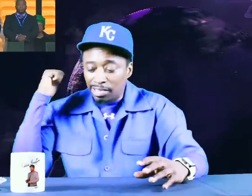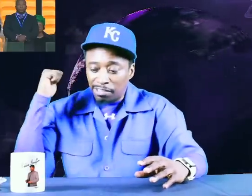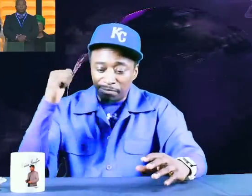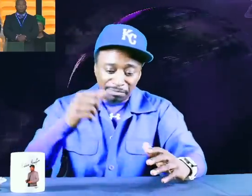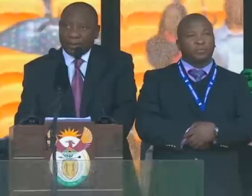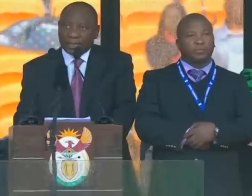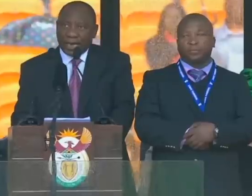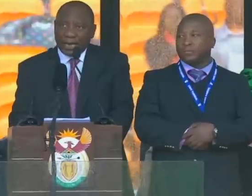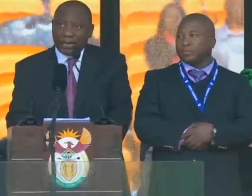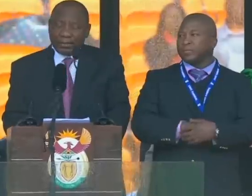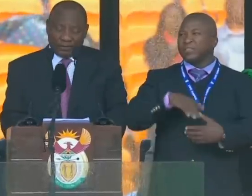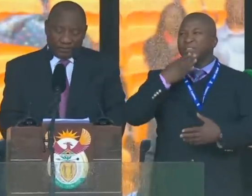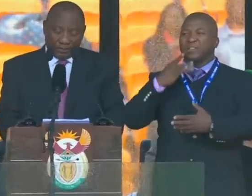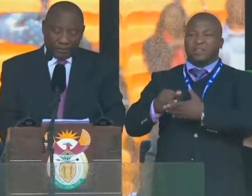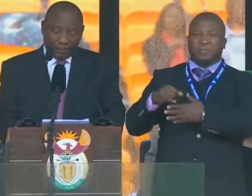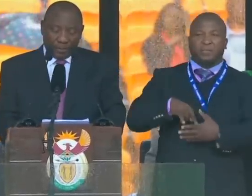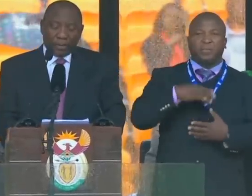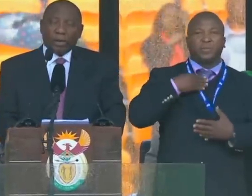Take a look...